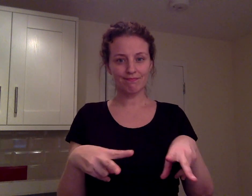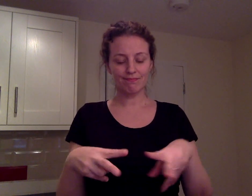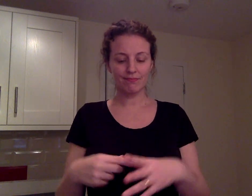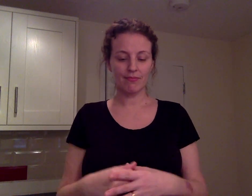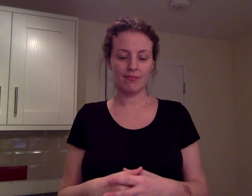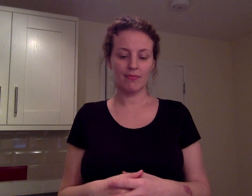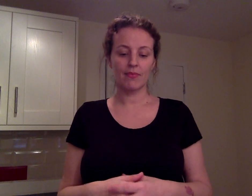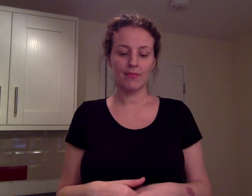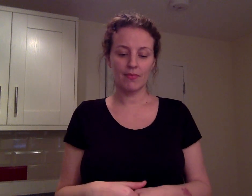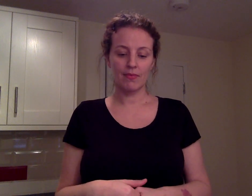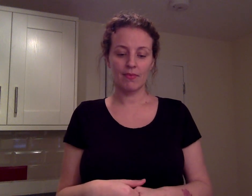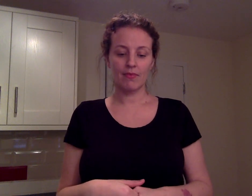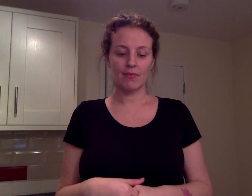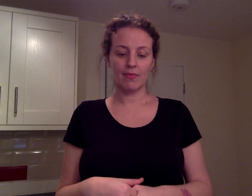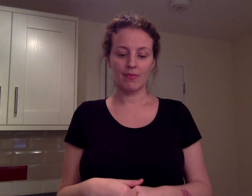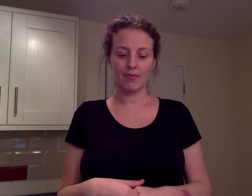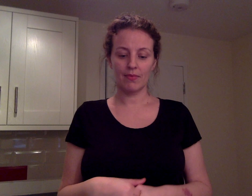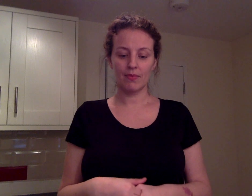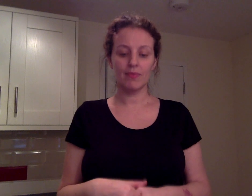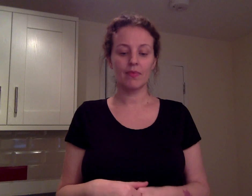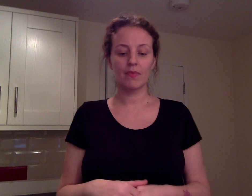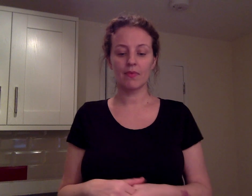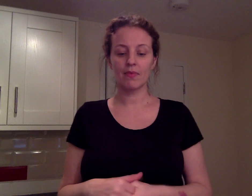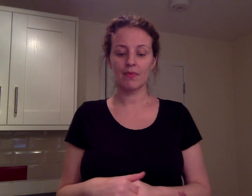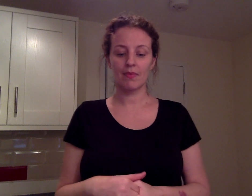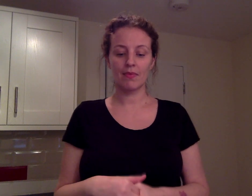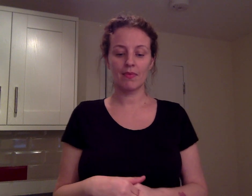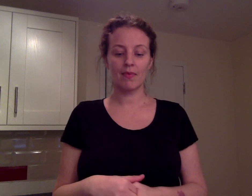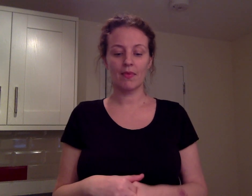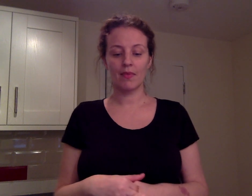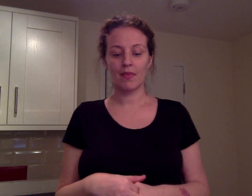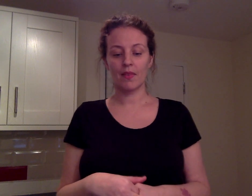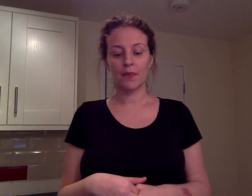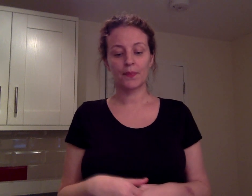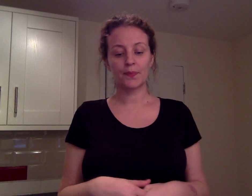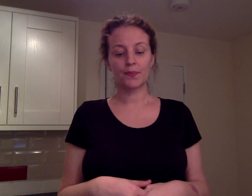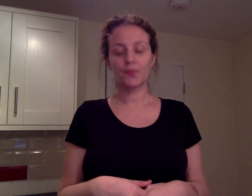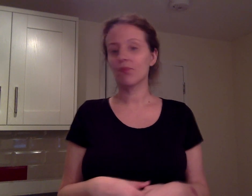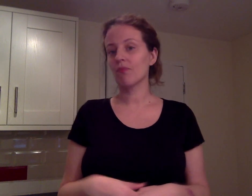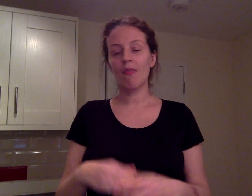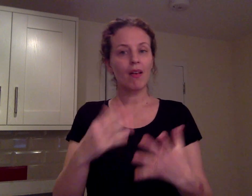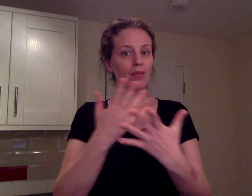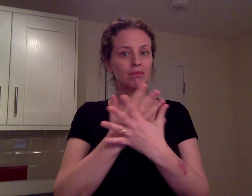Lots of things, classes, gym, swimming and the spa. it's good value.